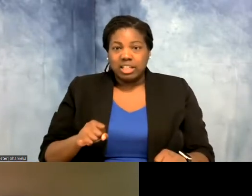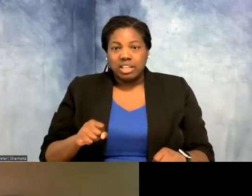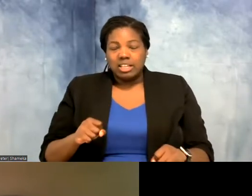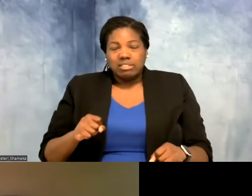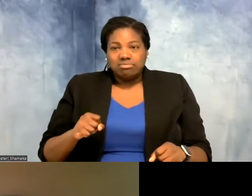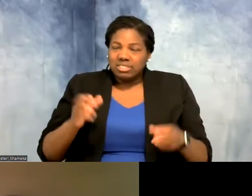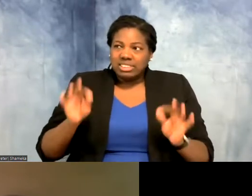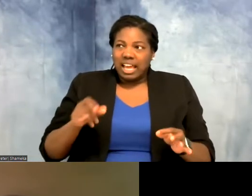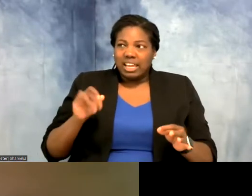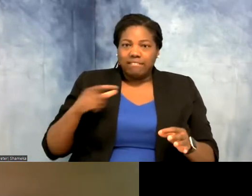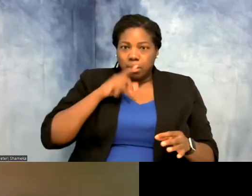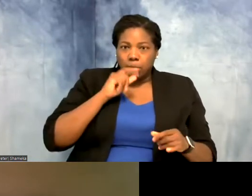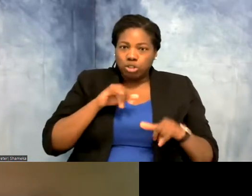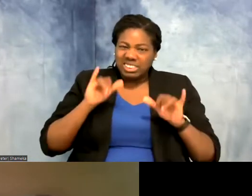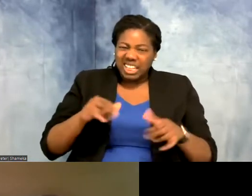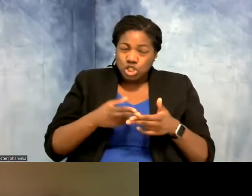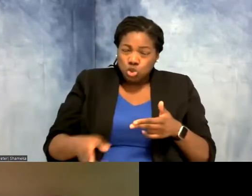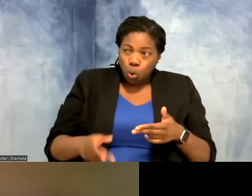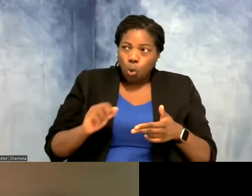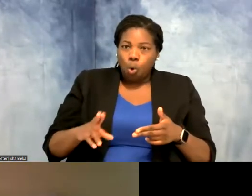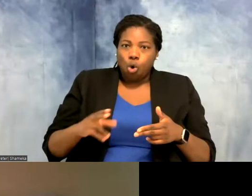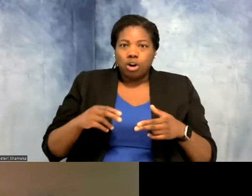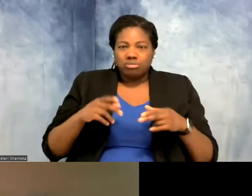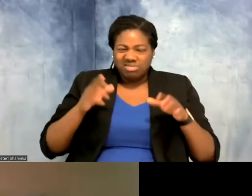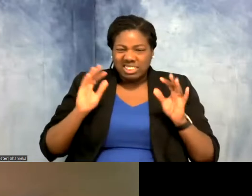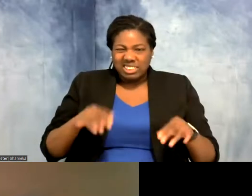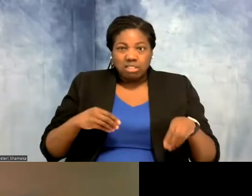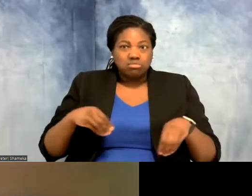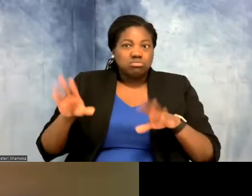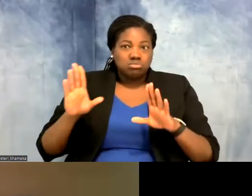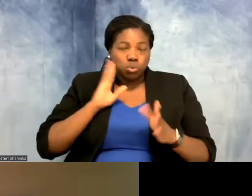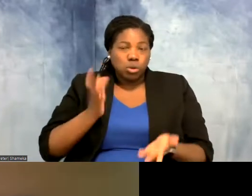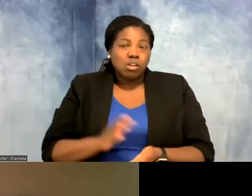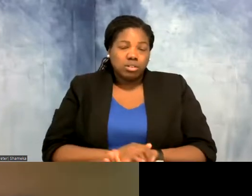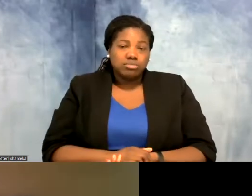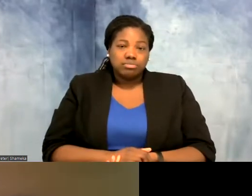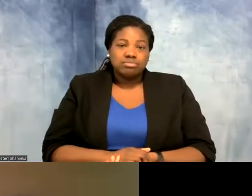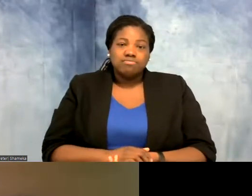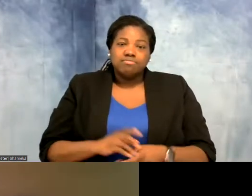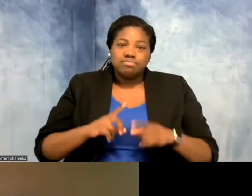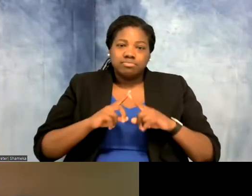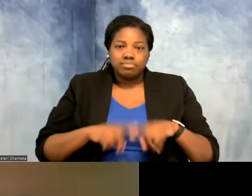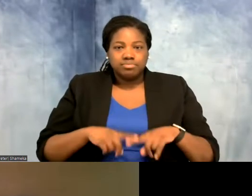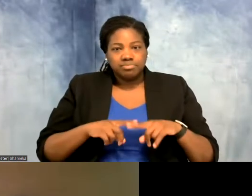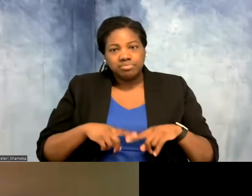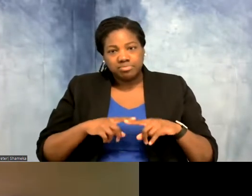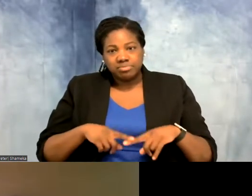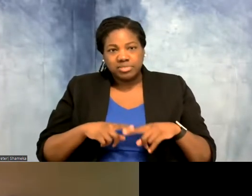a short period of time or decides to move on. So it really depends on the species, where